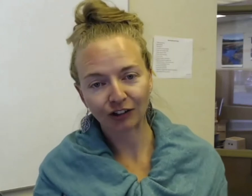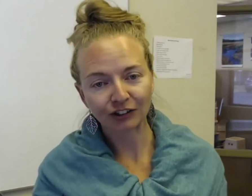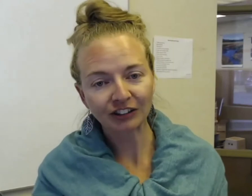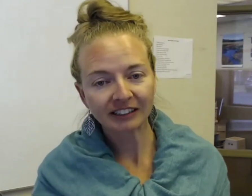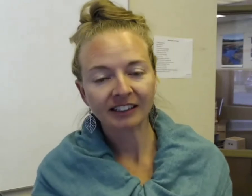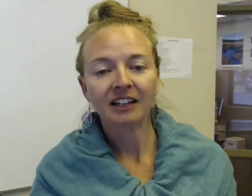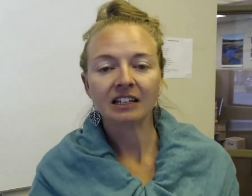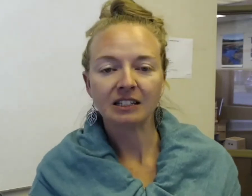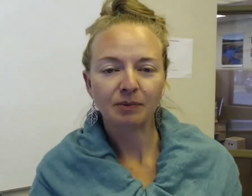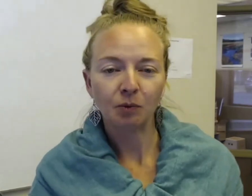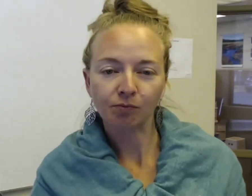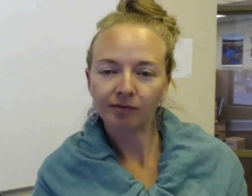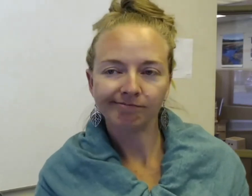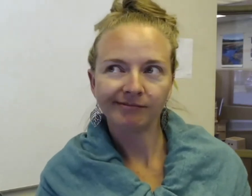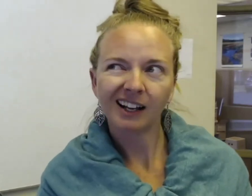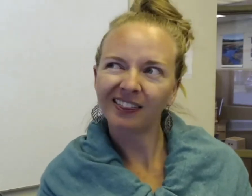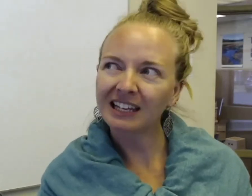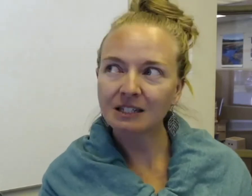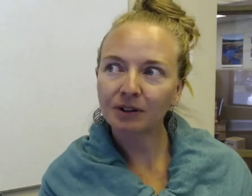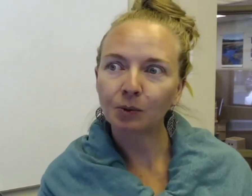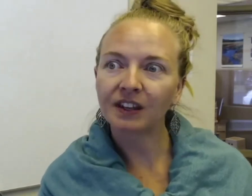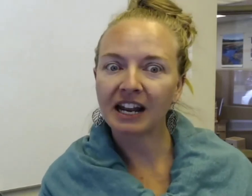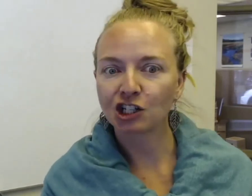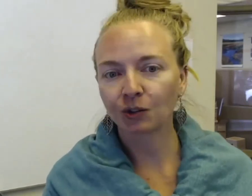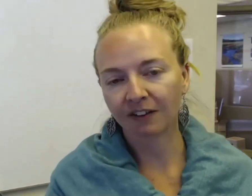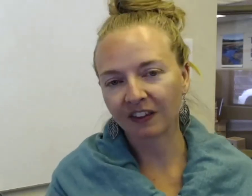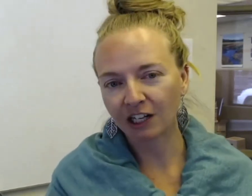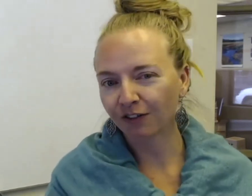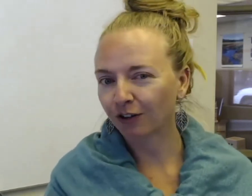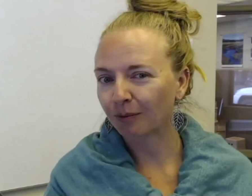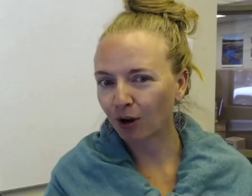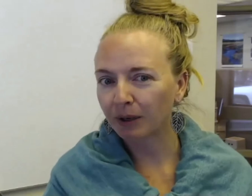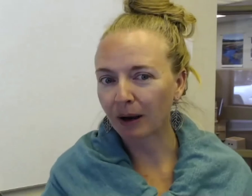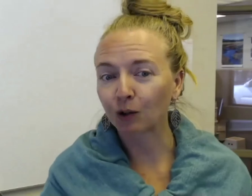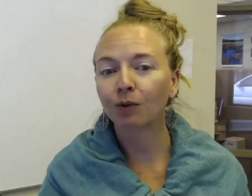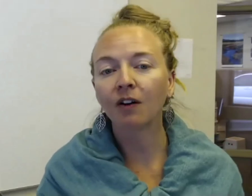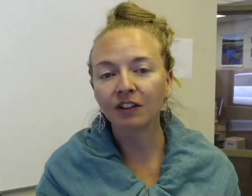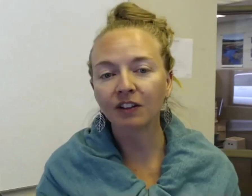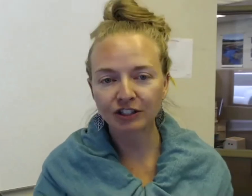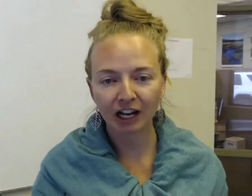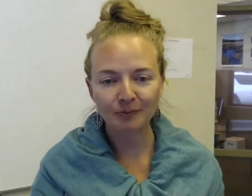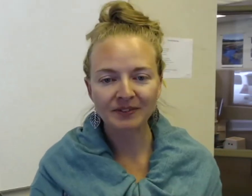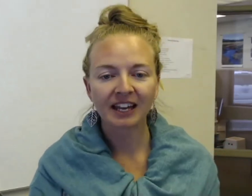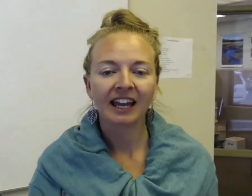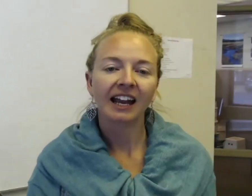He has been, I think he's been with the National Deaf Theater probably about 12 years now,